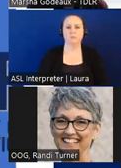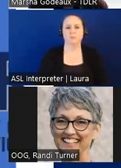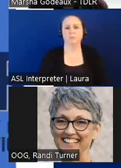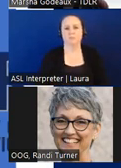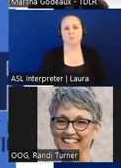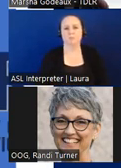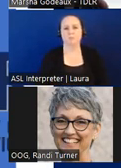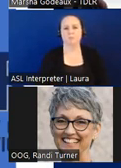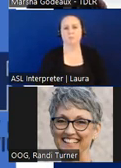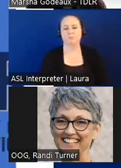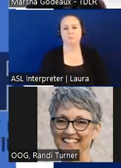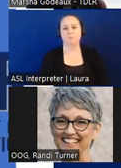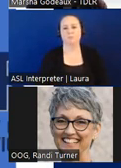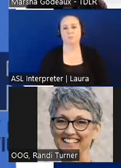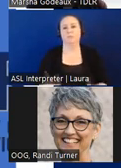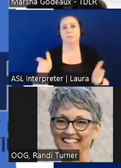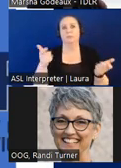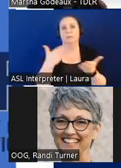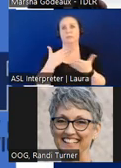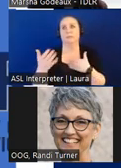one of the biggest items coming down the pipe for tdlr's av